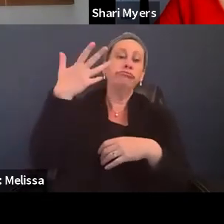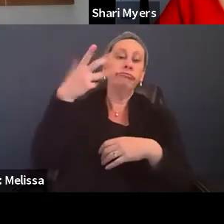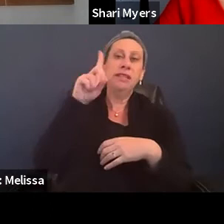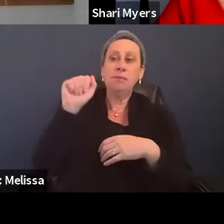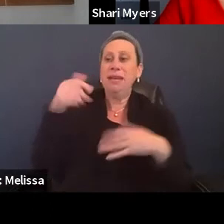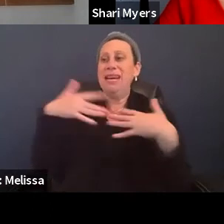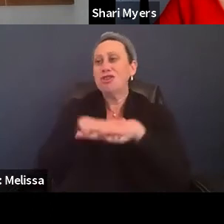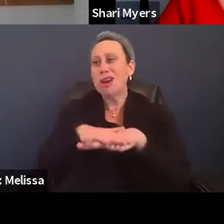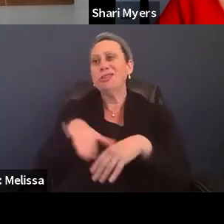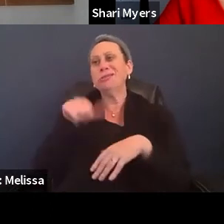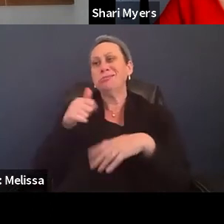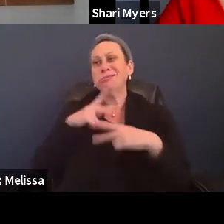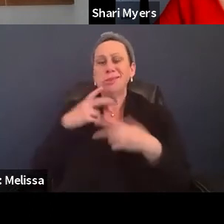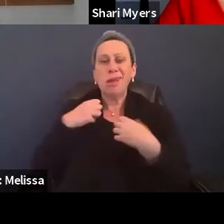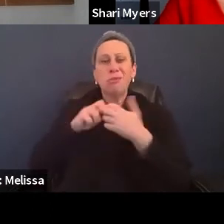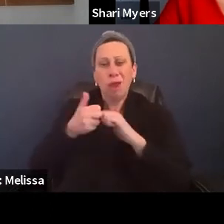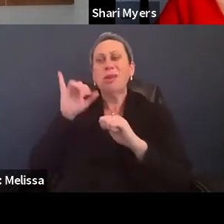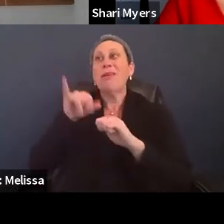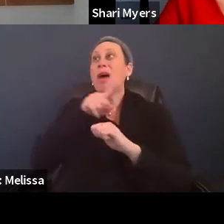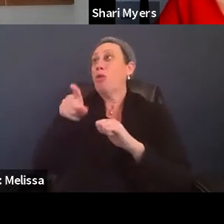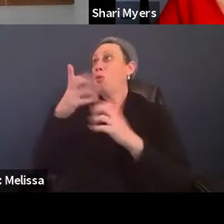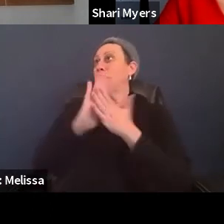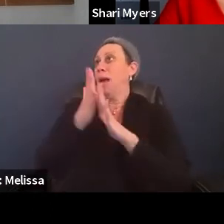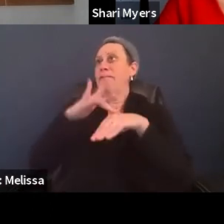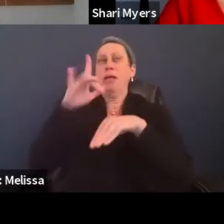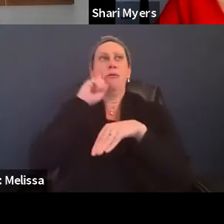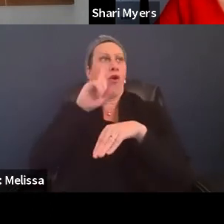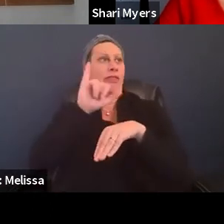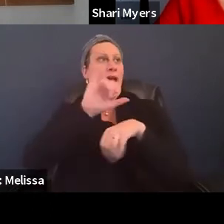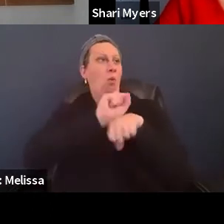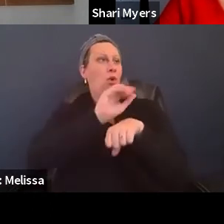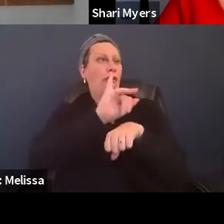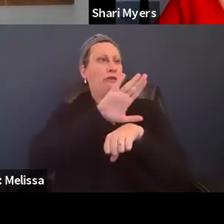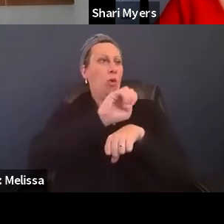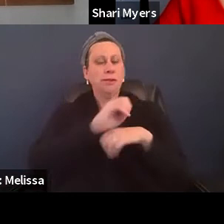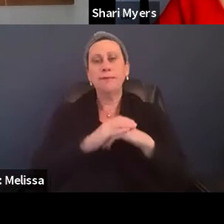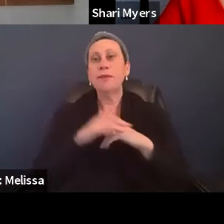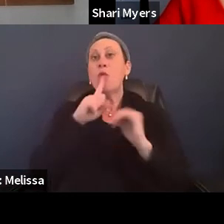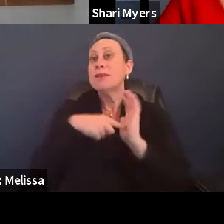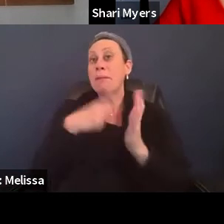are available to the workforce. So it could be a face to face referral